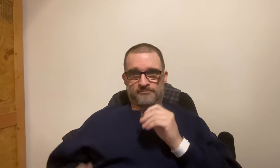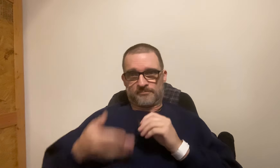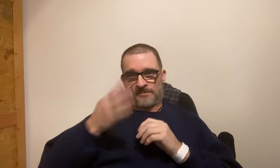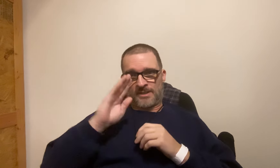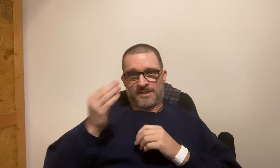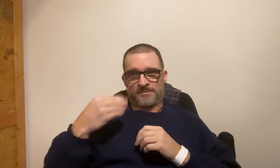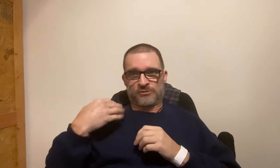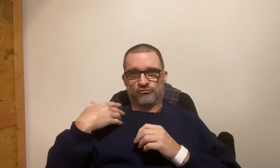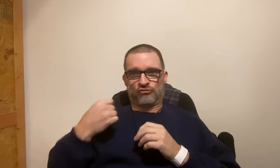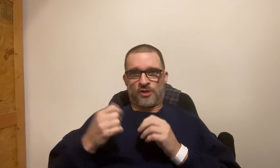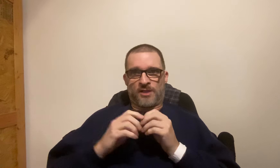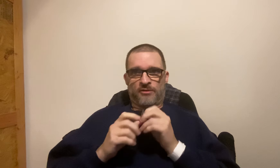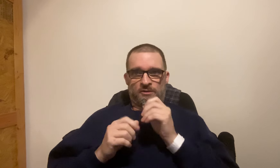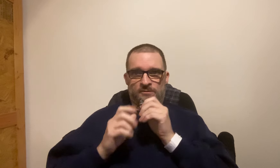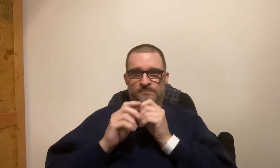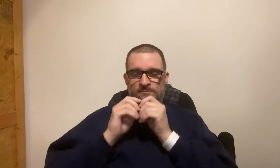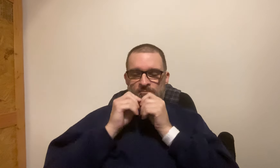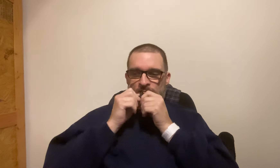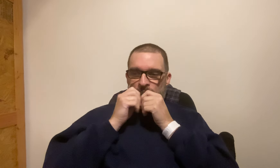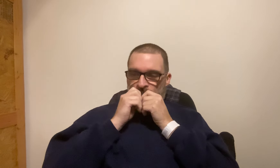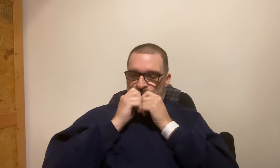God gave me the strength. *shows necklace with cross*